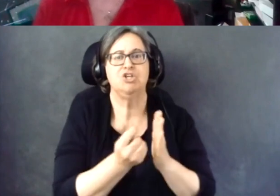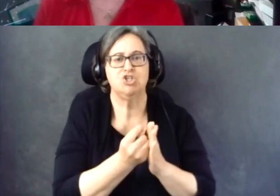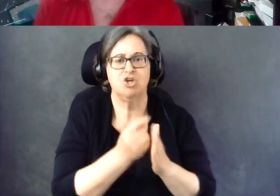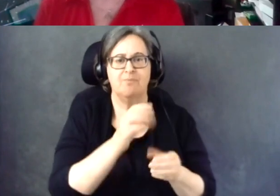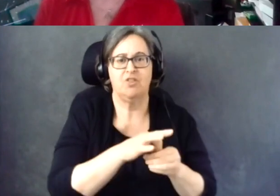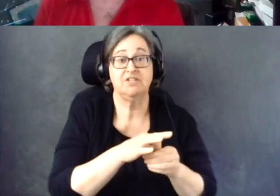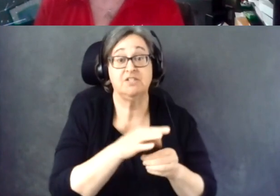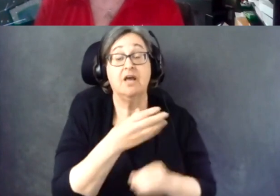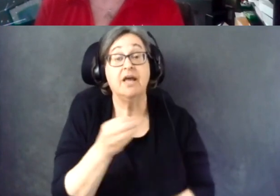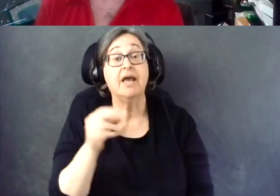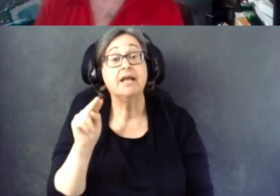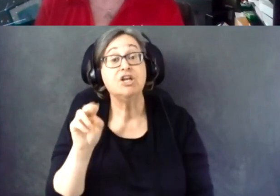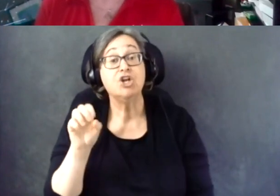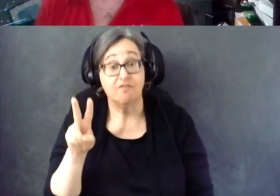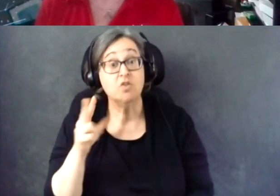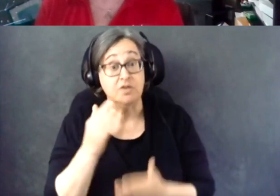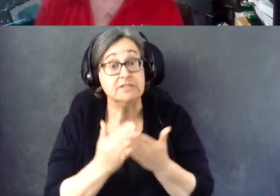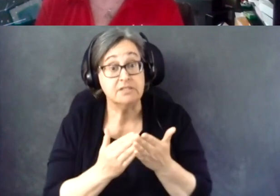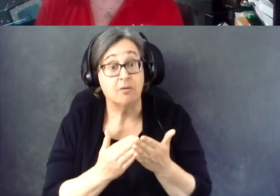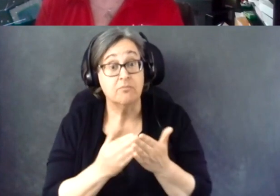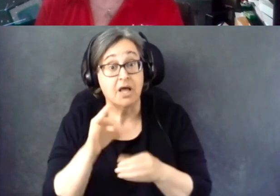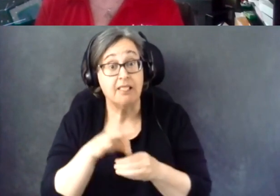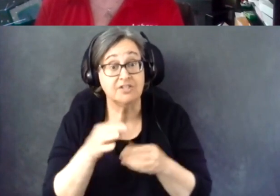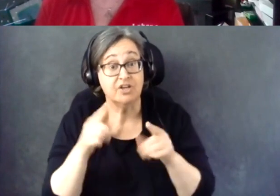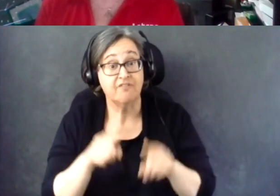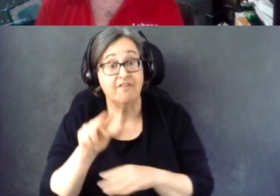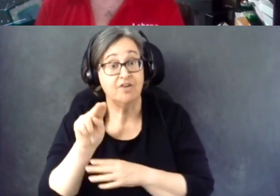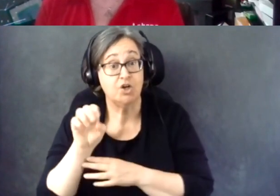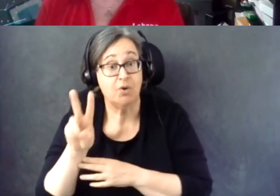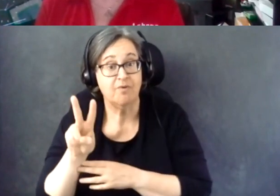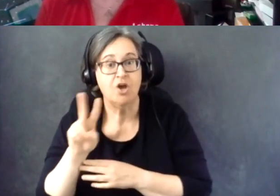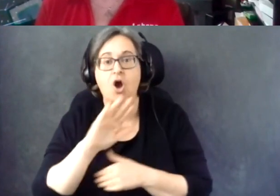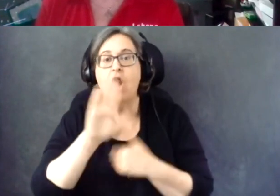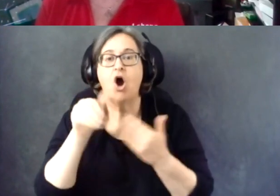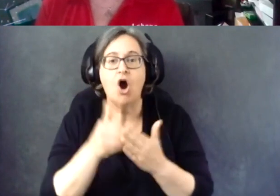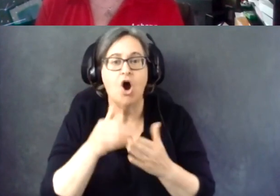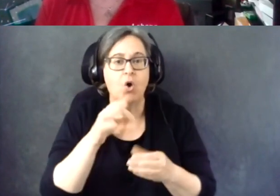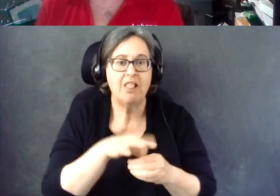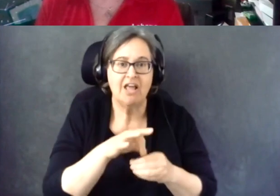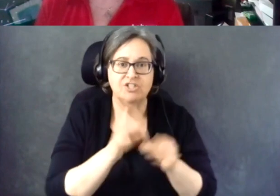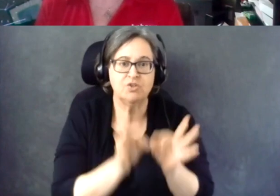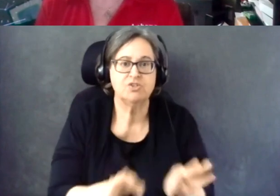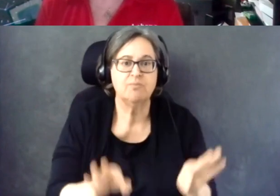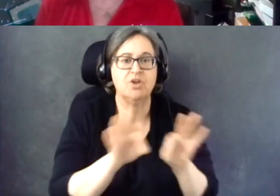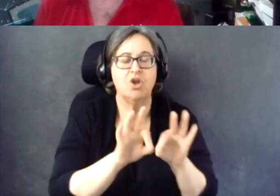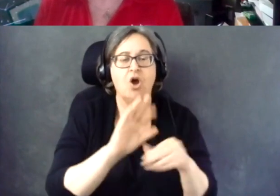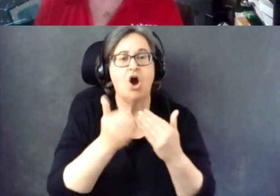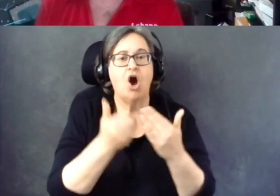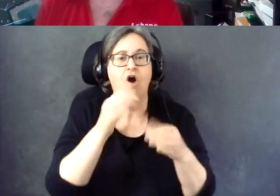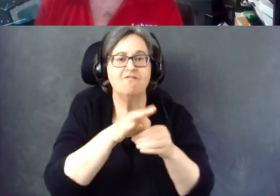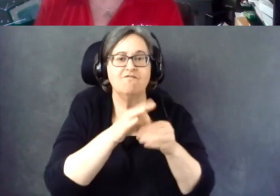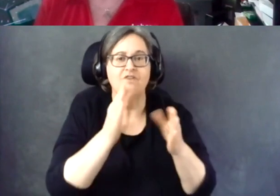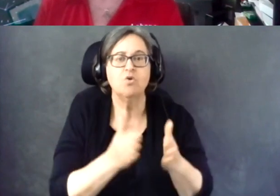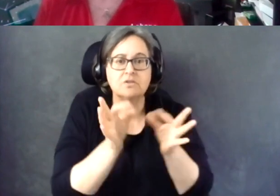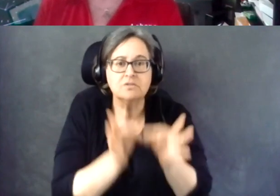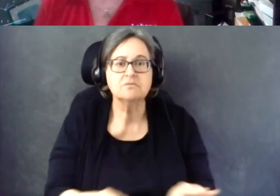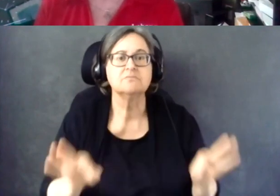There are some elections that are happening. And all elections matter. All voters matter. So please be sure to get registered.